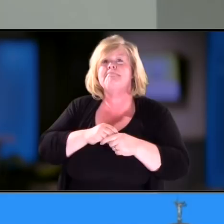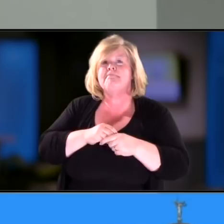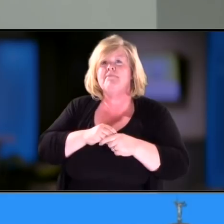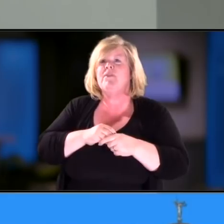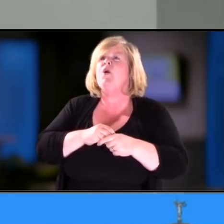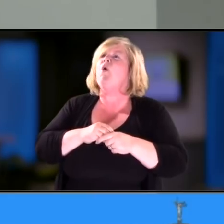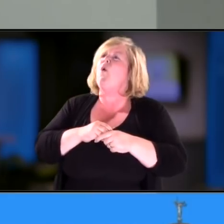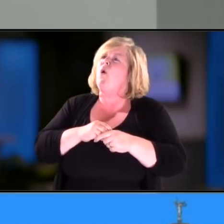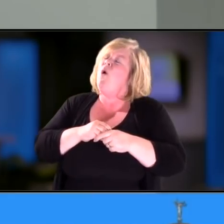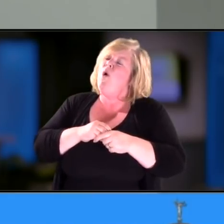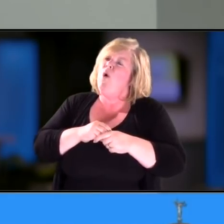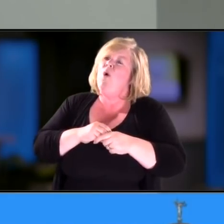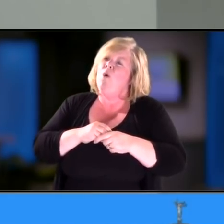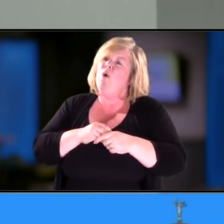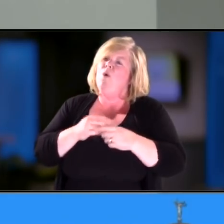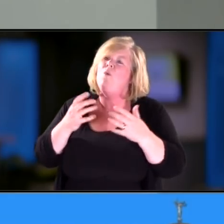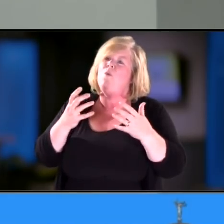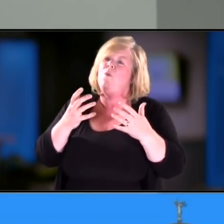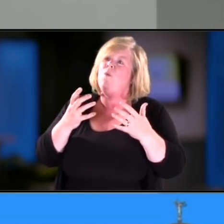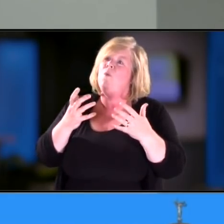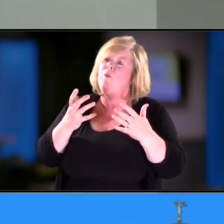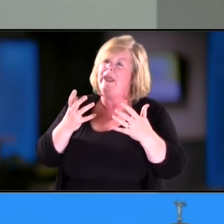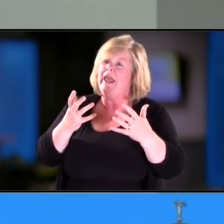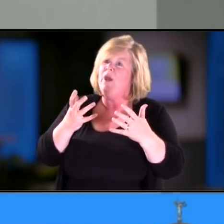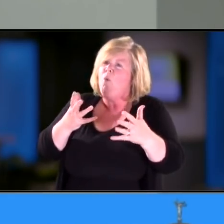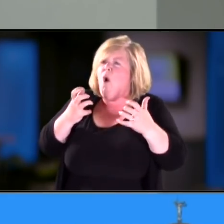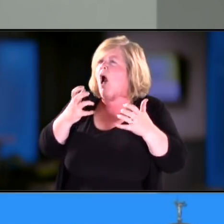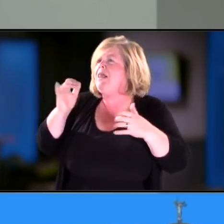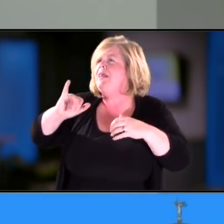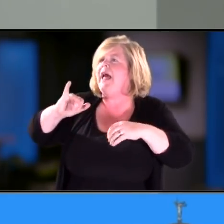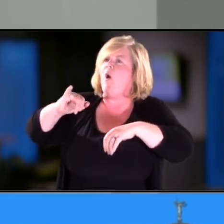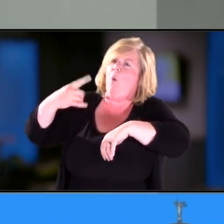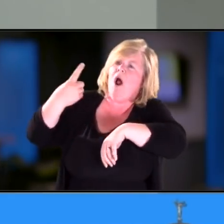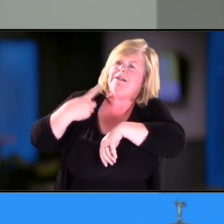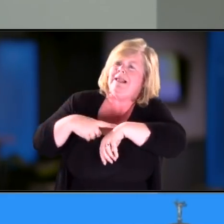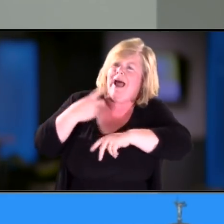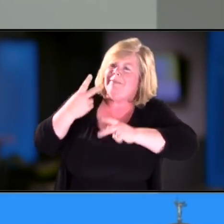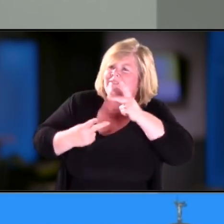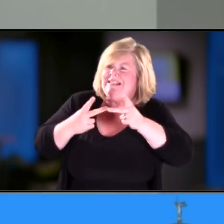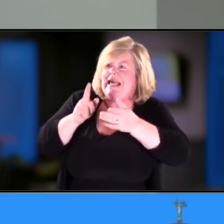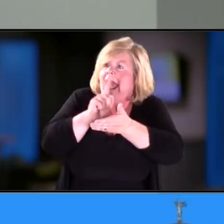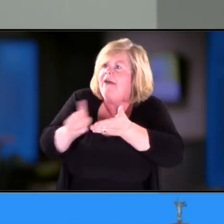one visit on the average per week, if we can do that.